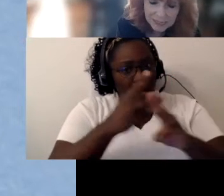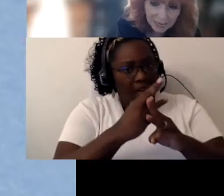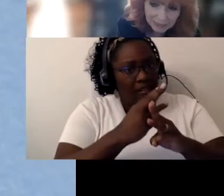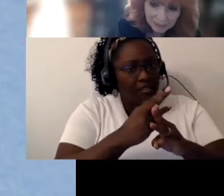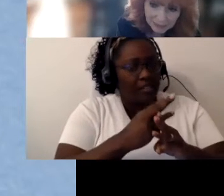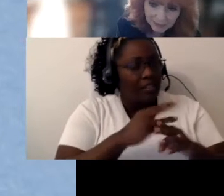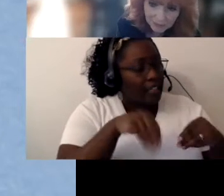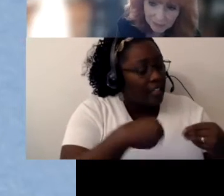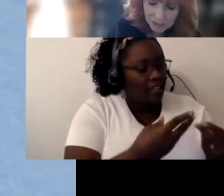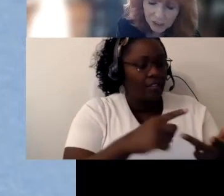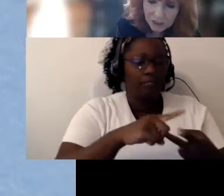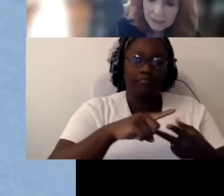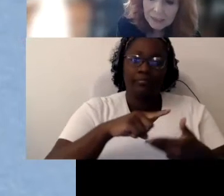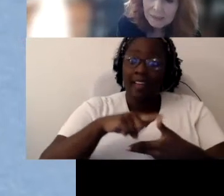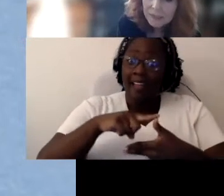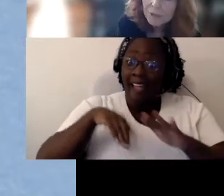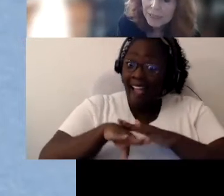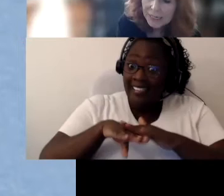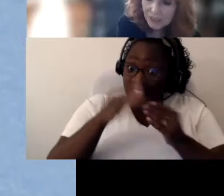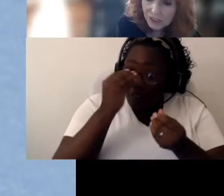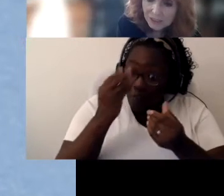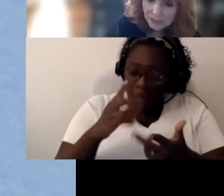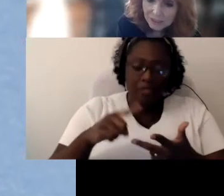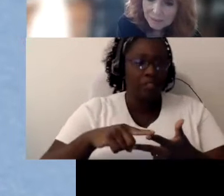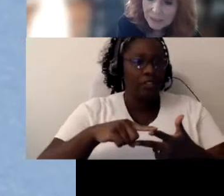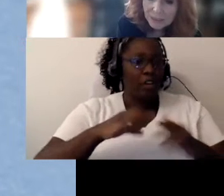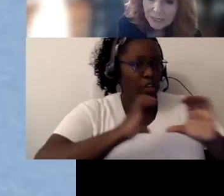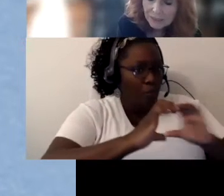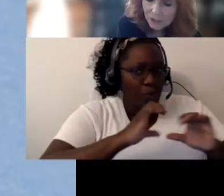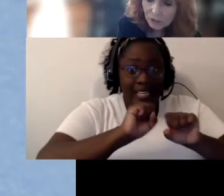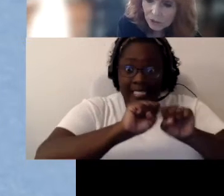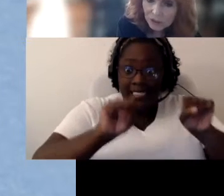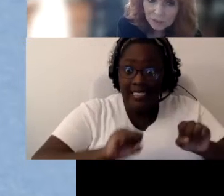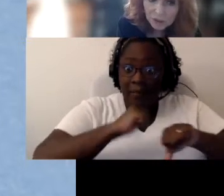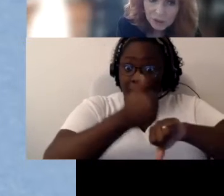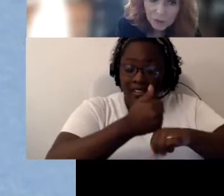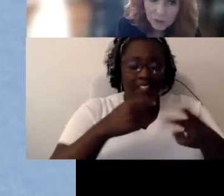The access to information the communication system and the social and emotional well-being.